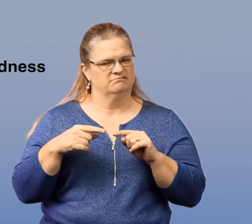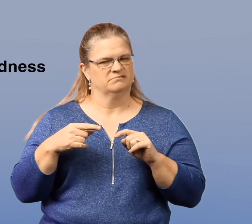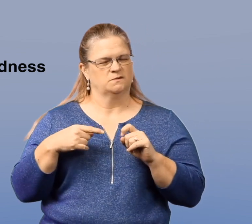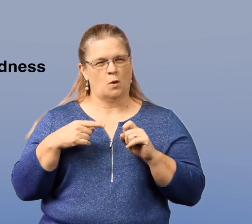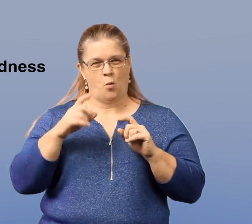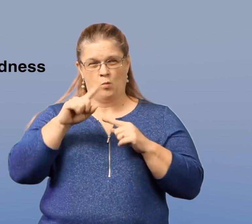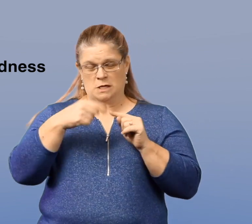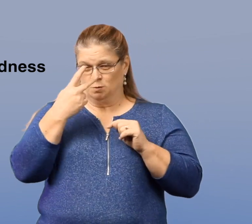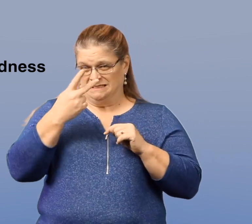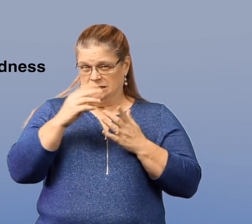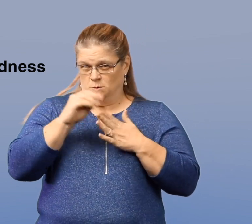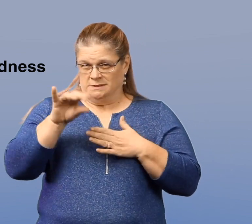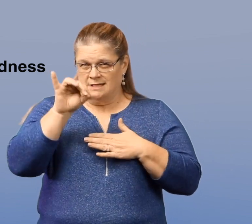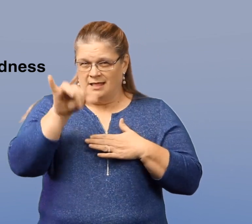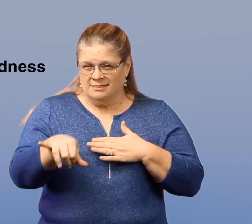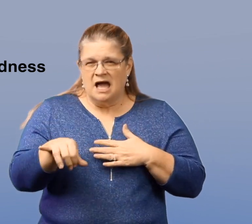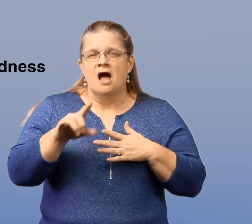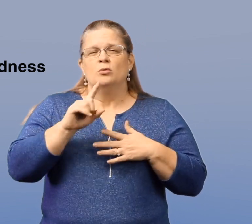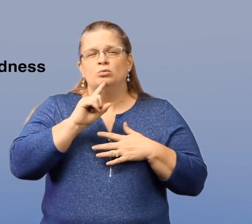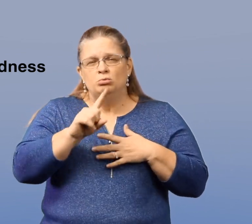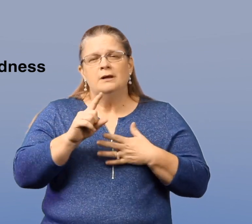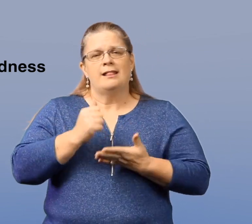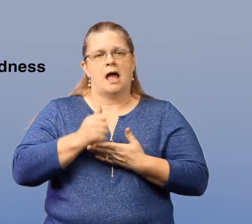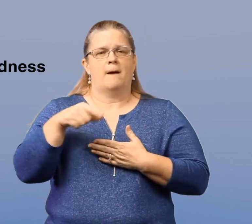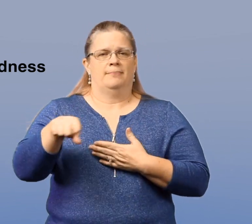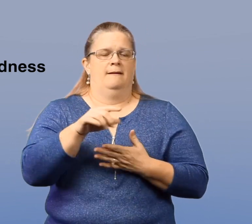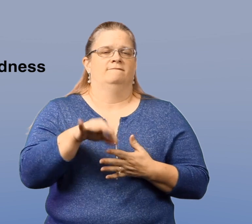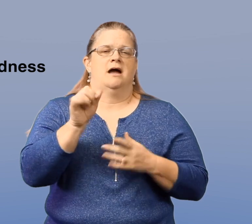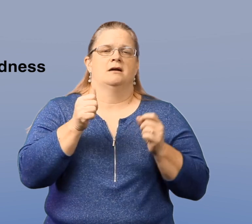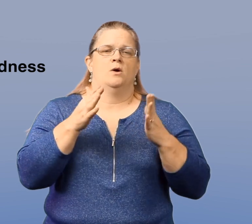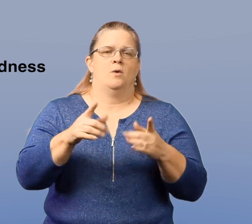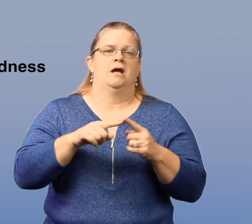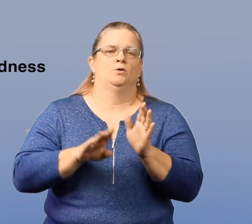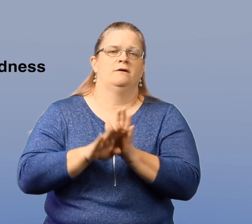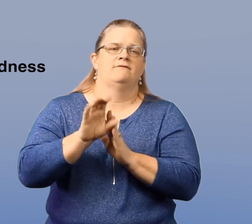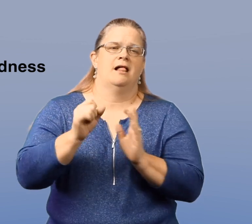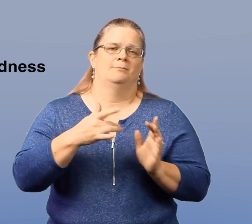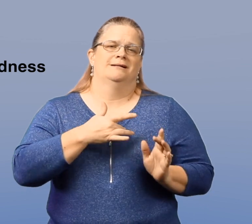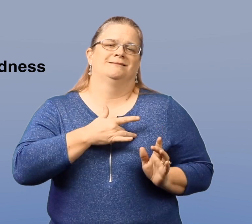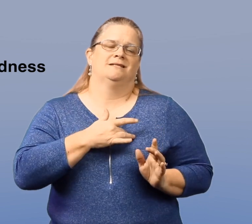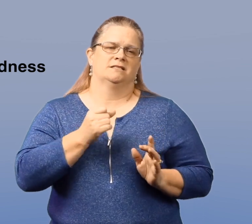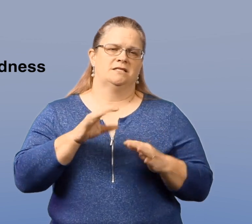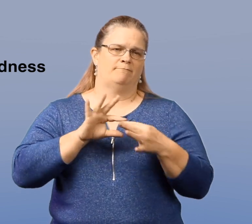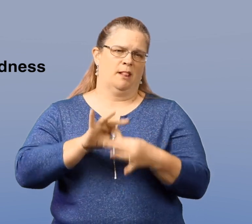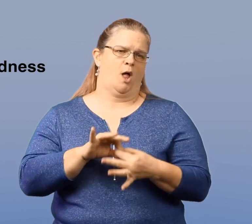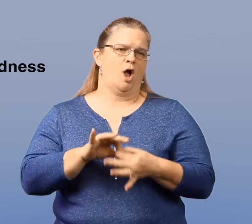to isolate themselves, help them find a way to get that sense of belonging